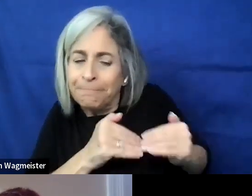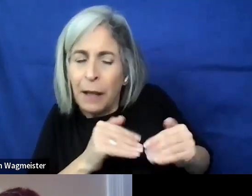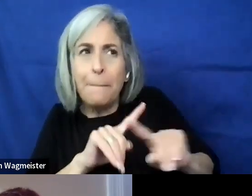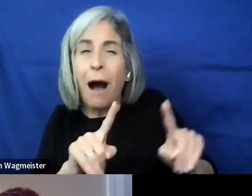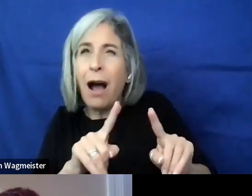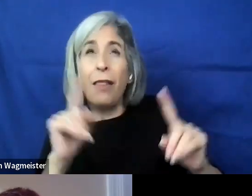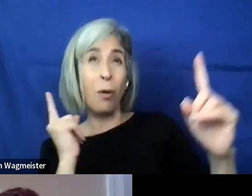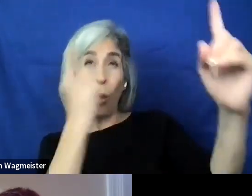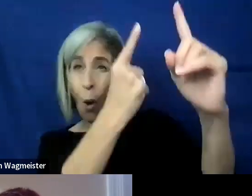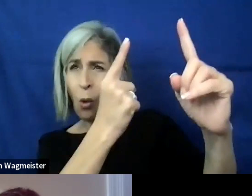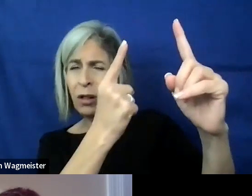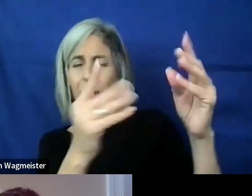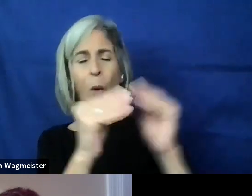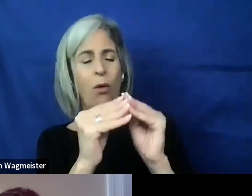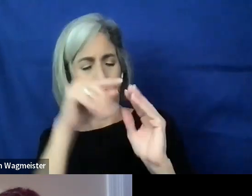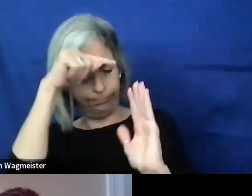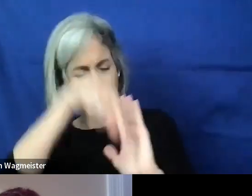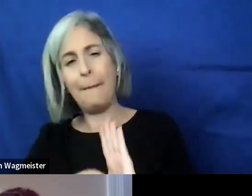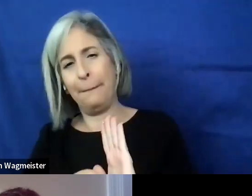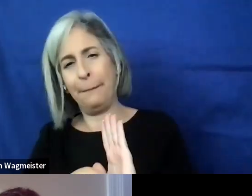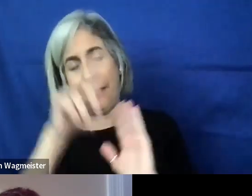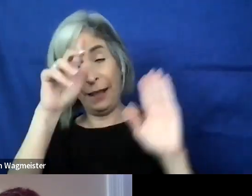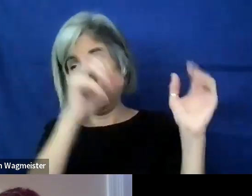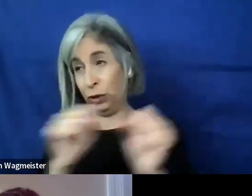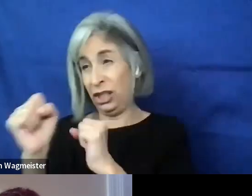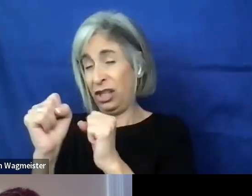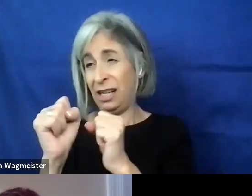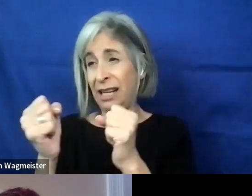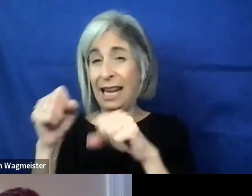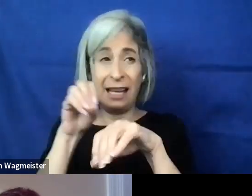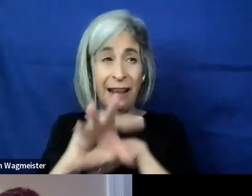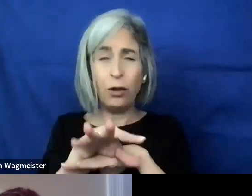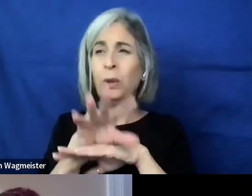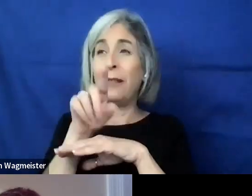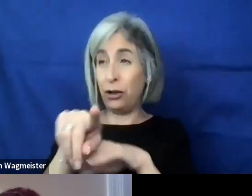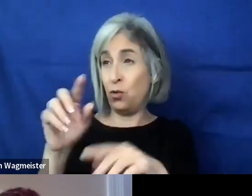And I think that strategic influence that you mentioned first is really a great goal.